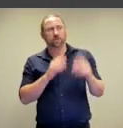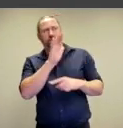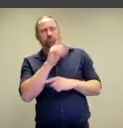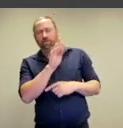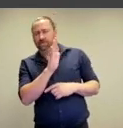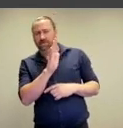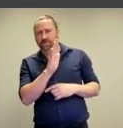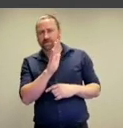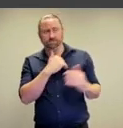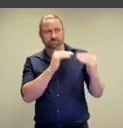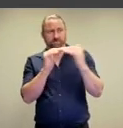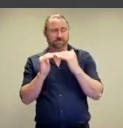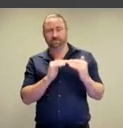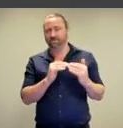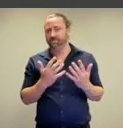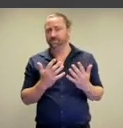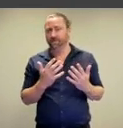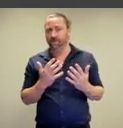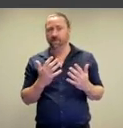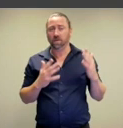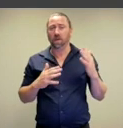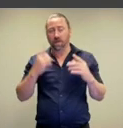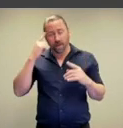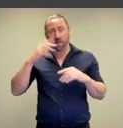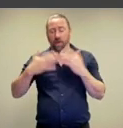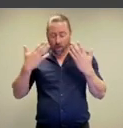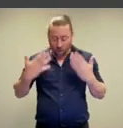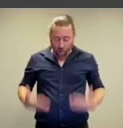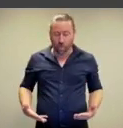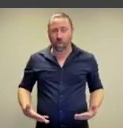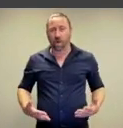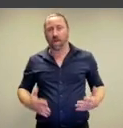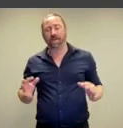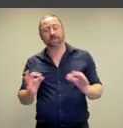importantly, she reminds us, reminds us of the